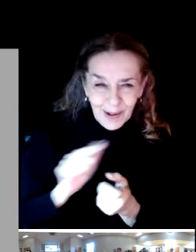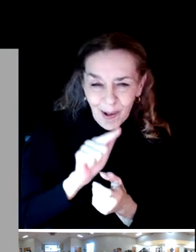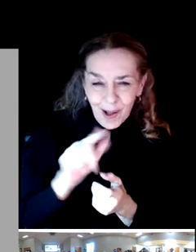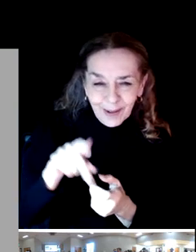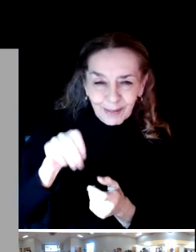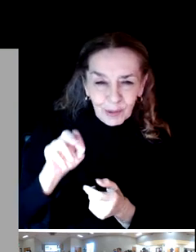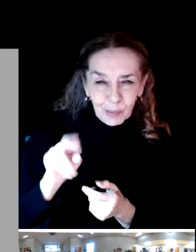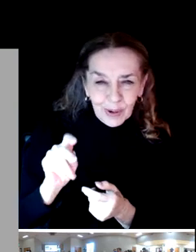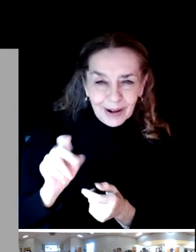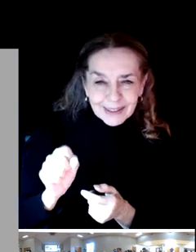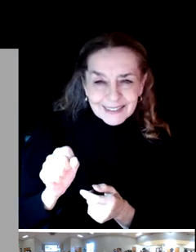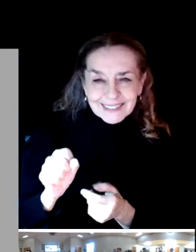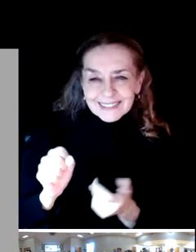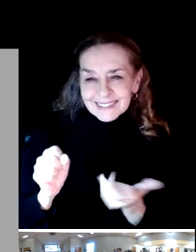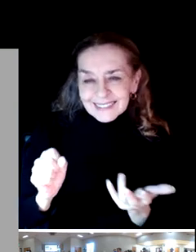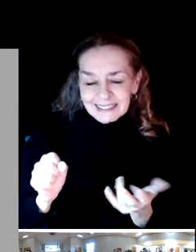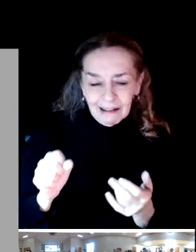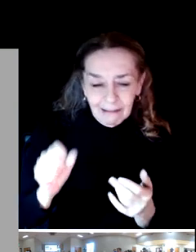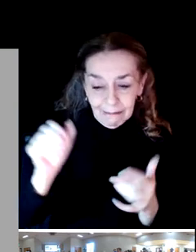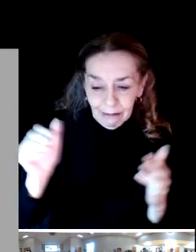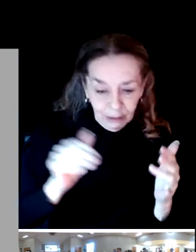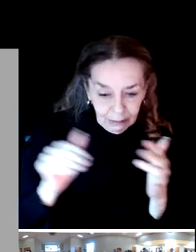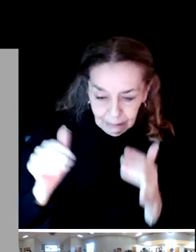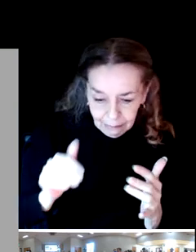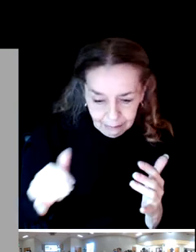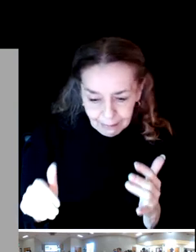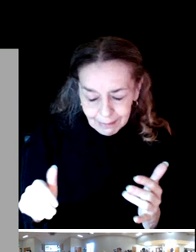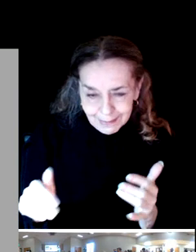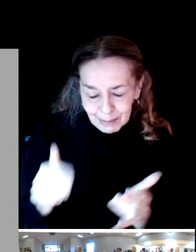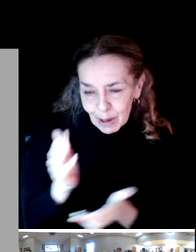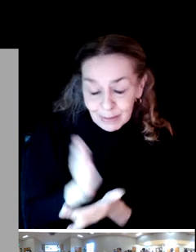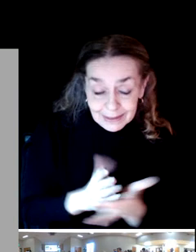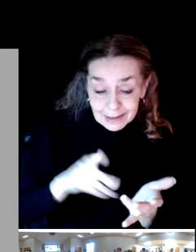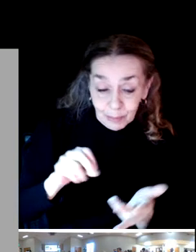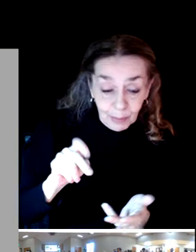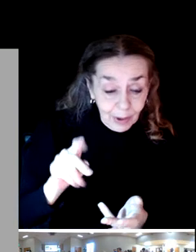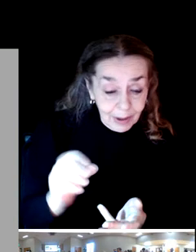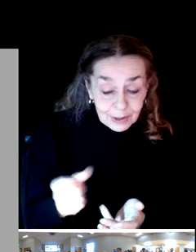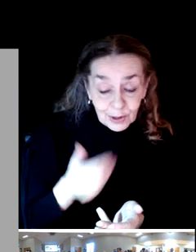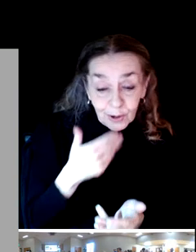Some of the parks are going to be very good for you, and some of the parks you have may